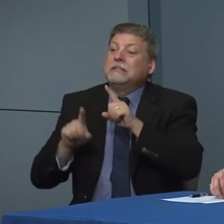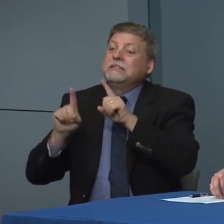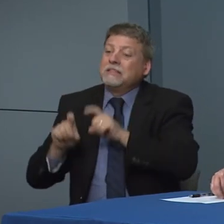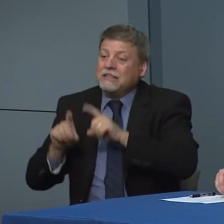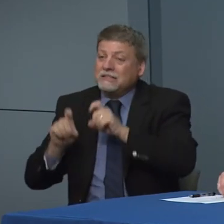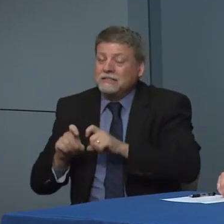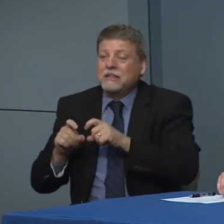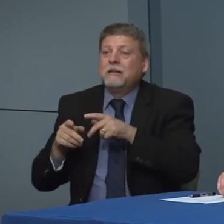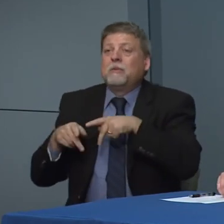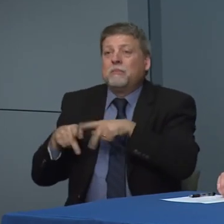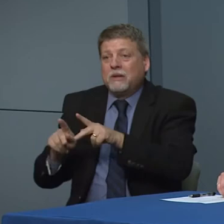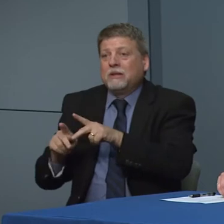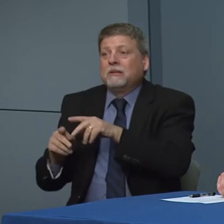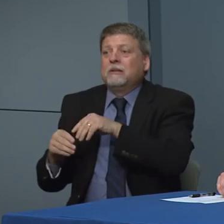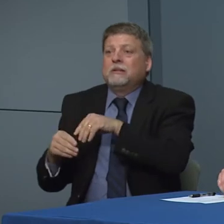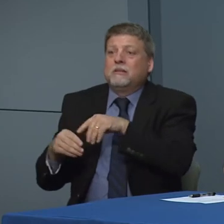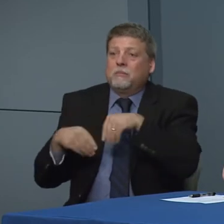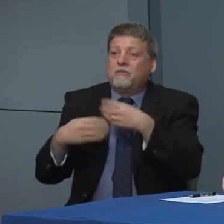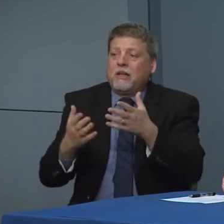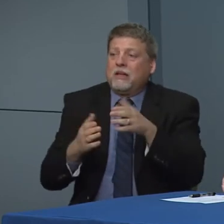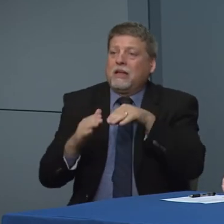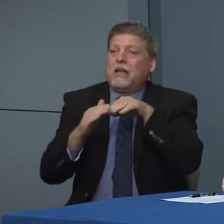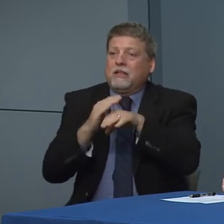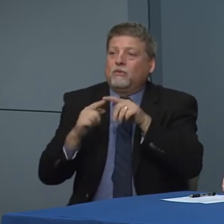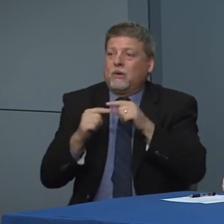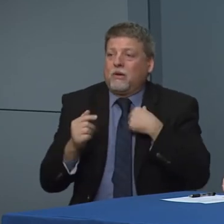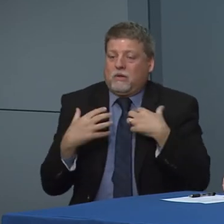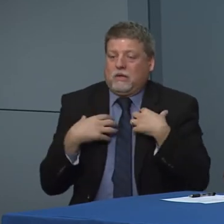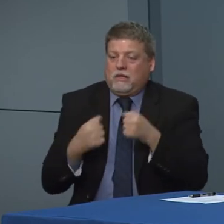access to our medical. Services and that is what we are are